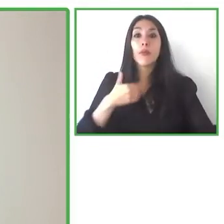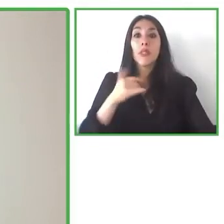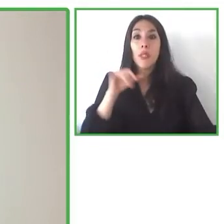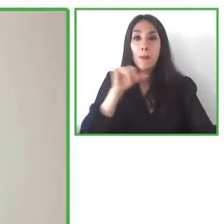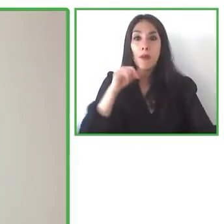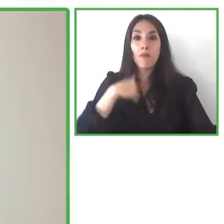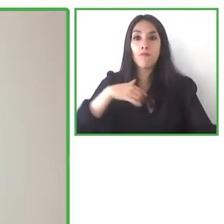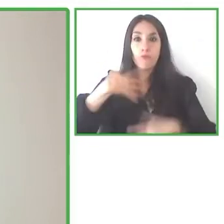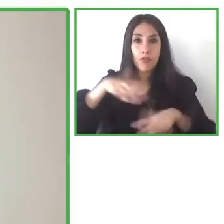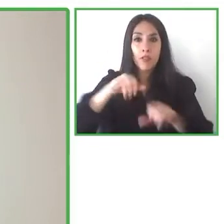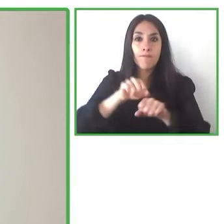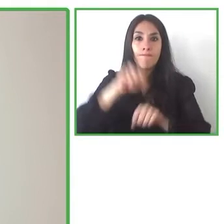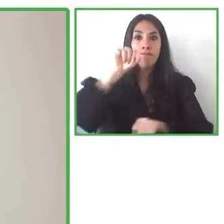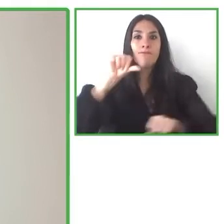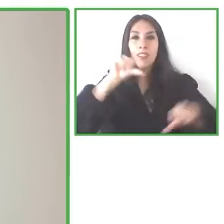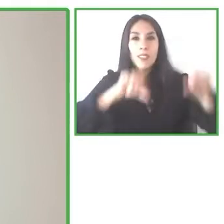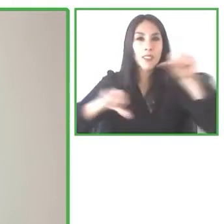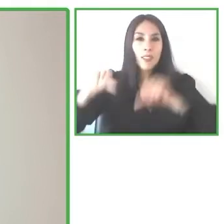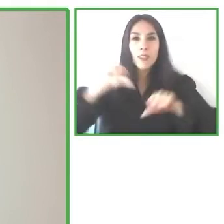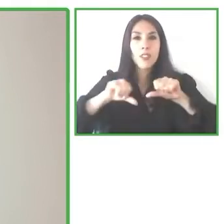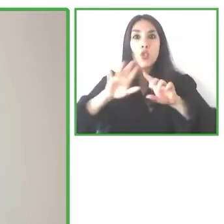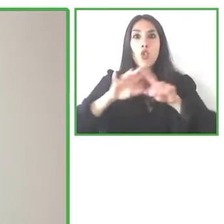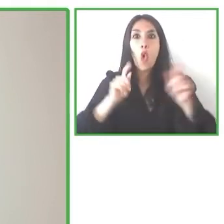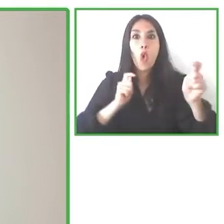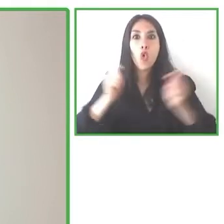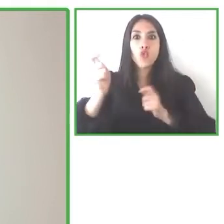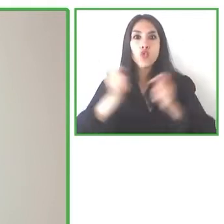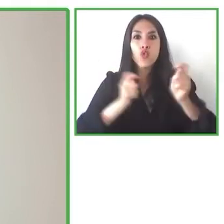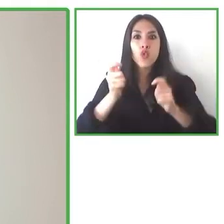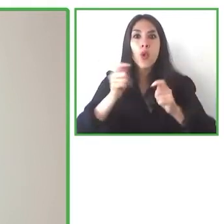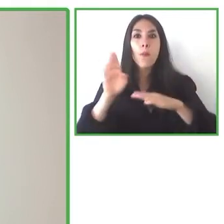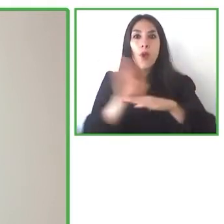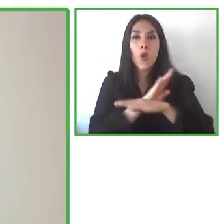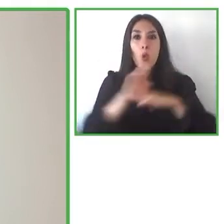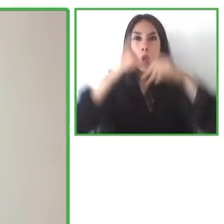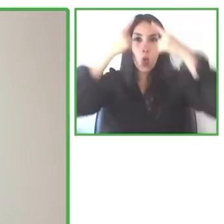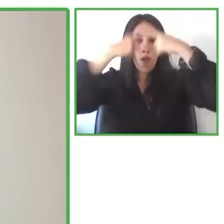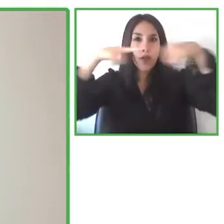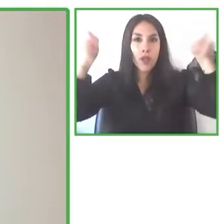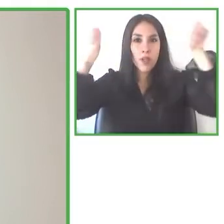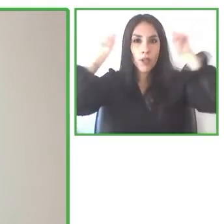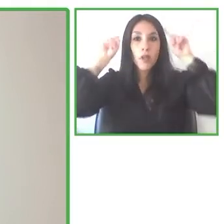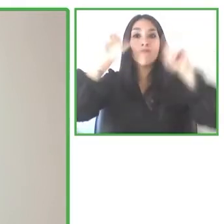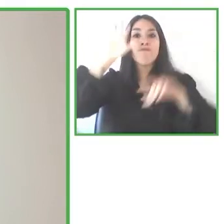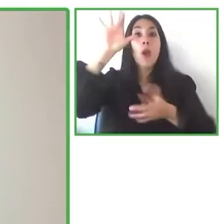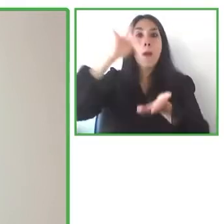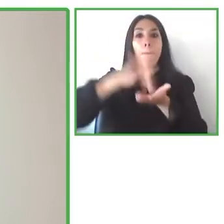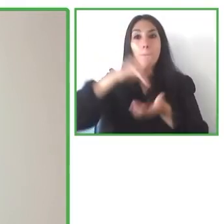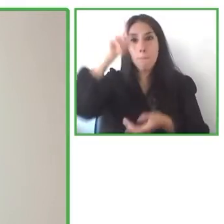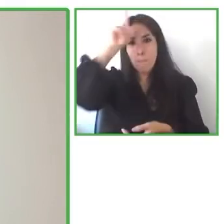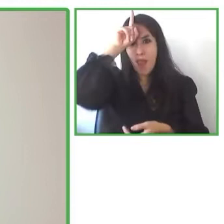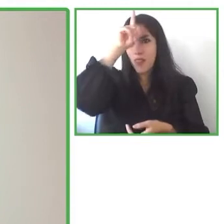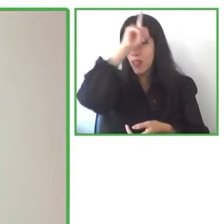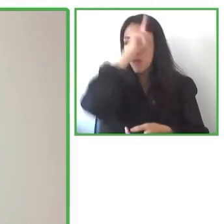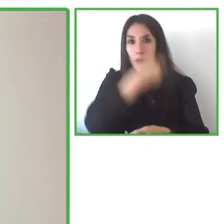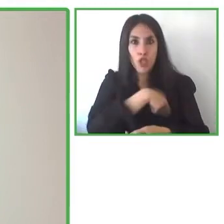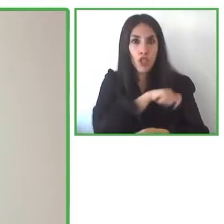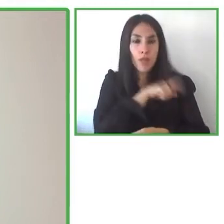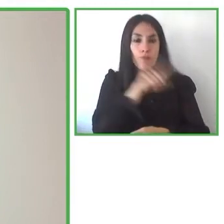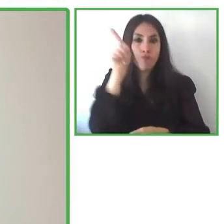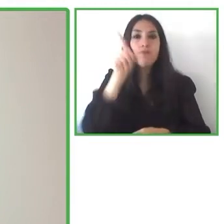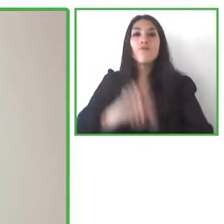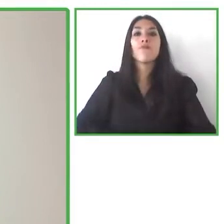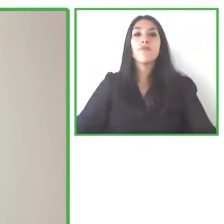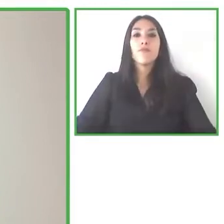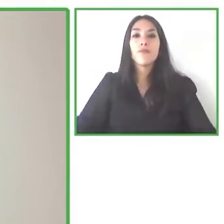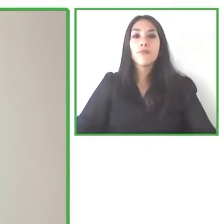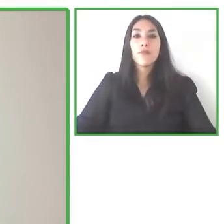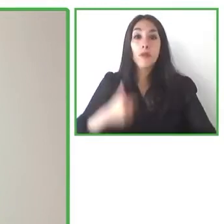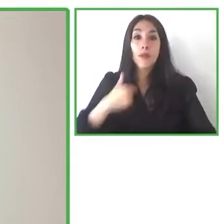I’ve got a background in business from the University of Madrid and I’m also certified as